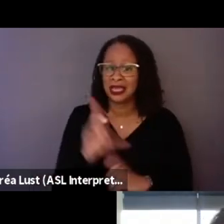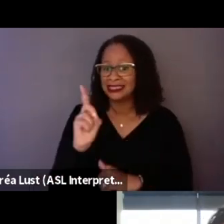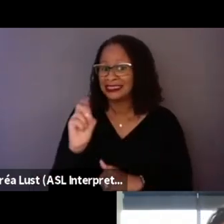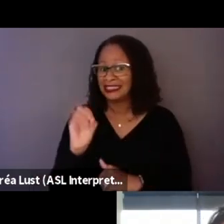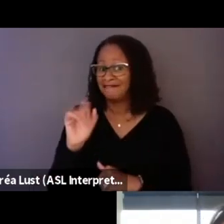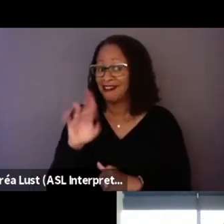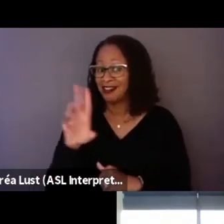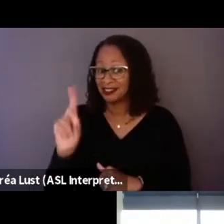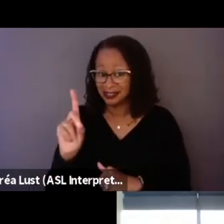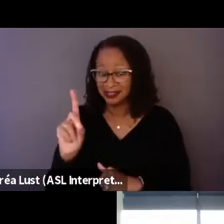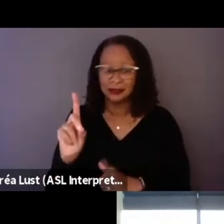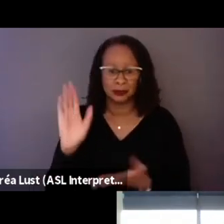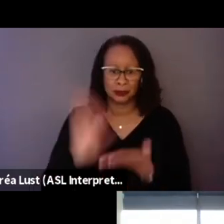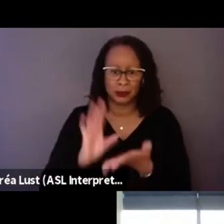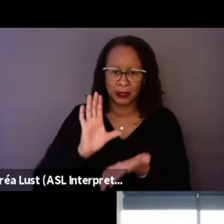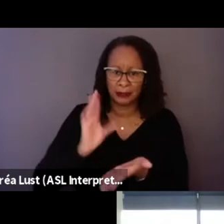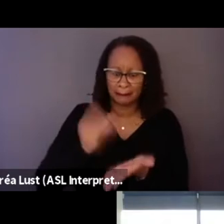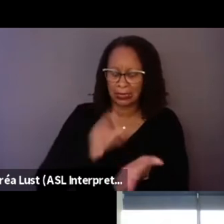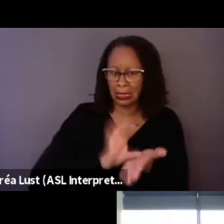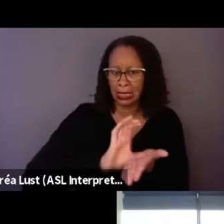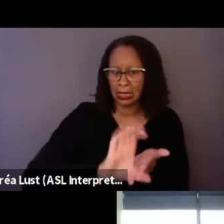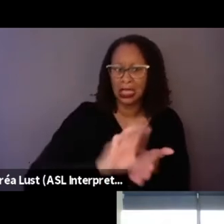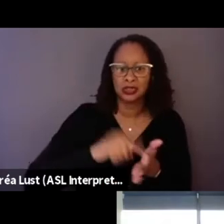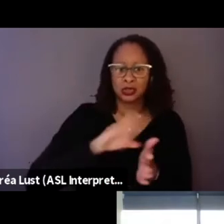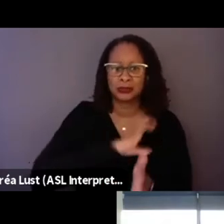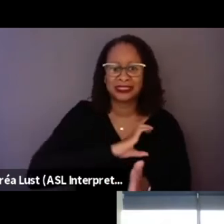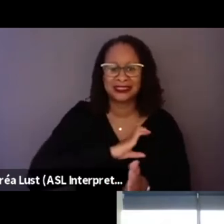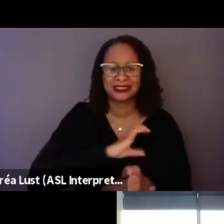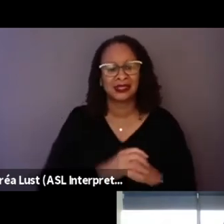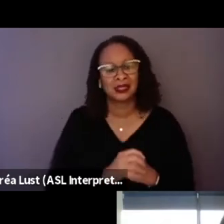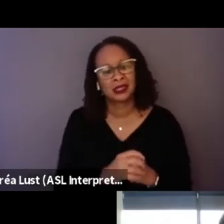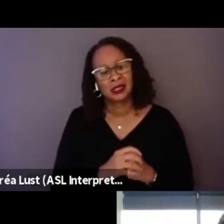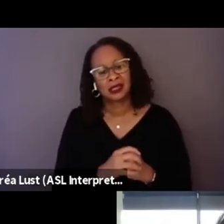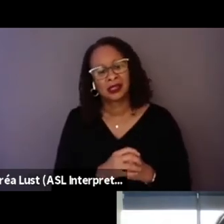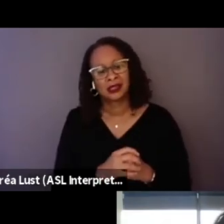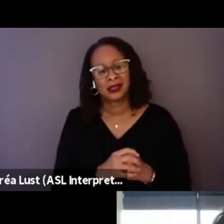You know, these responses,